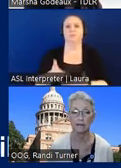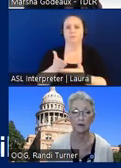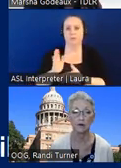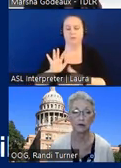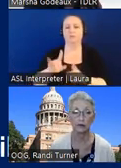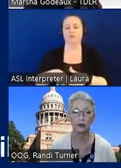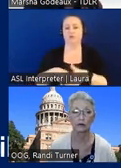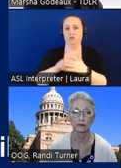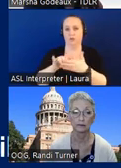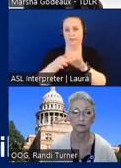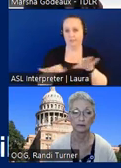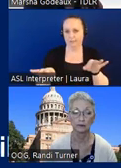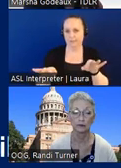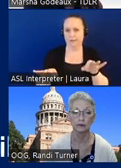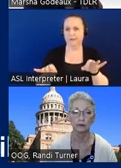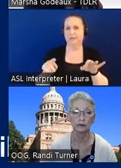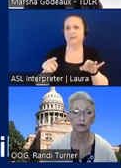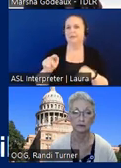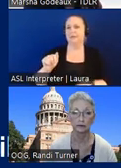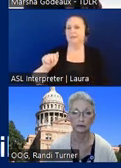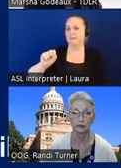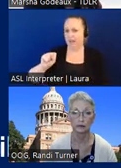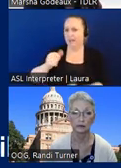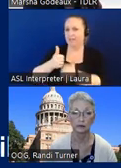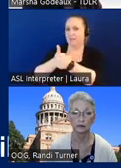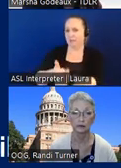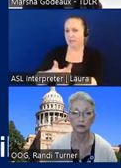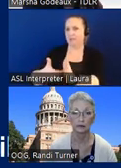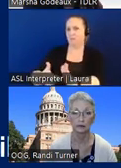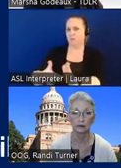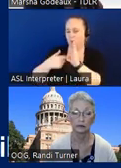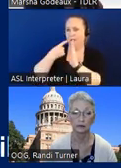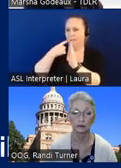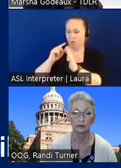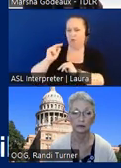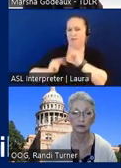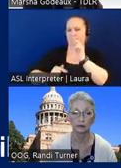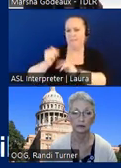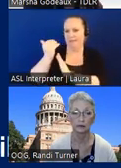it is task compliance is required for subject facilities regardless of construction cost